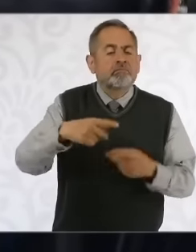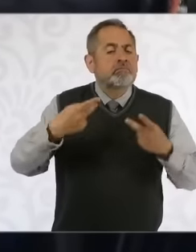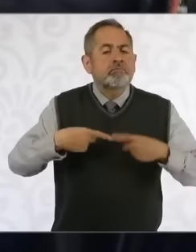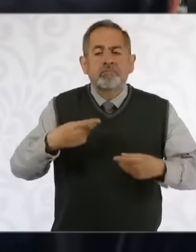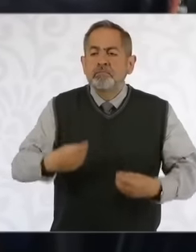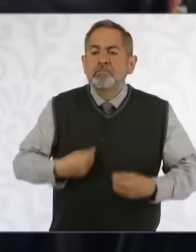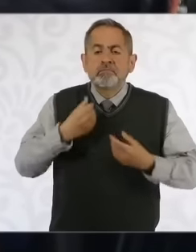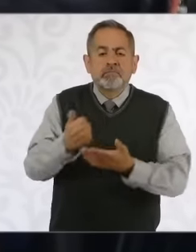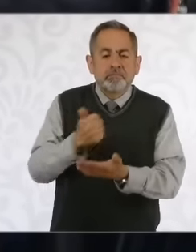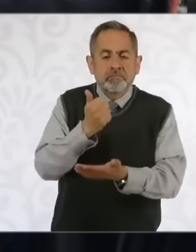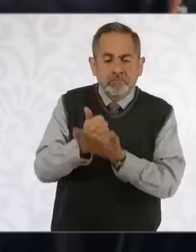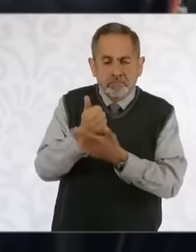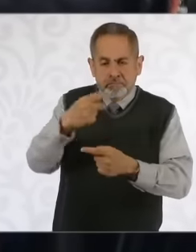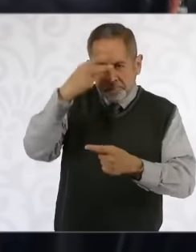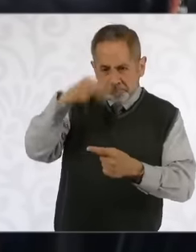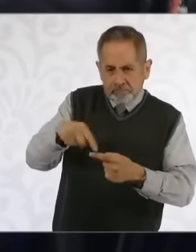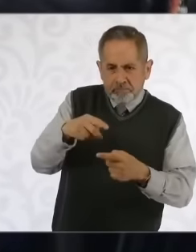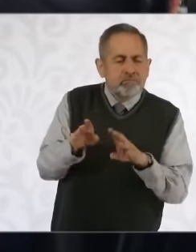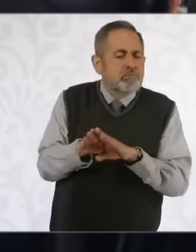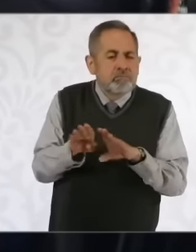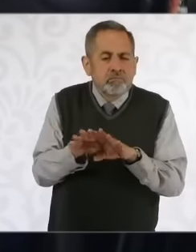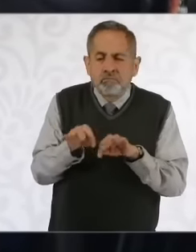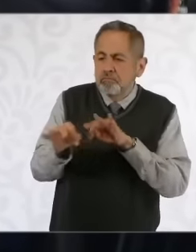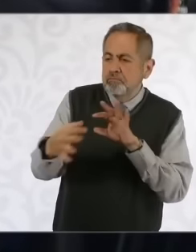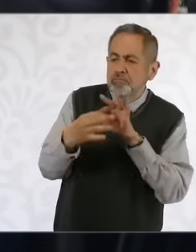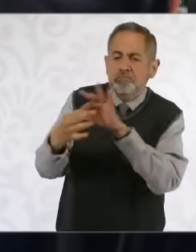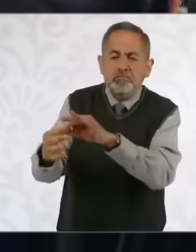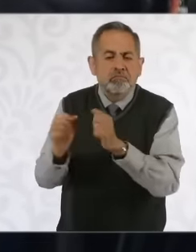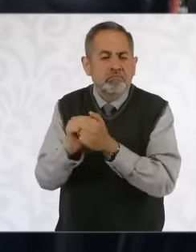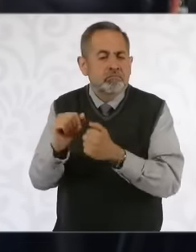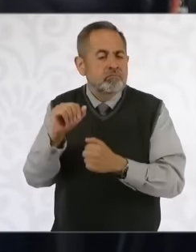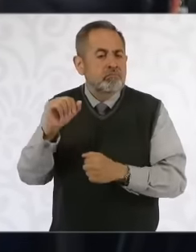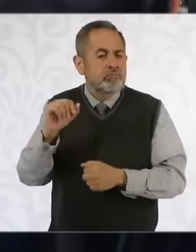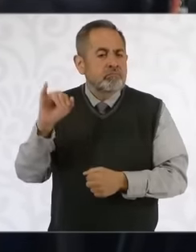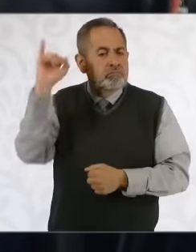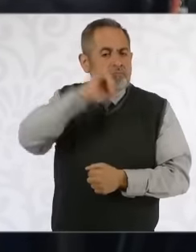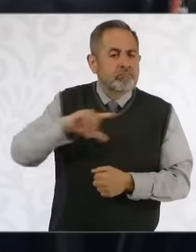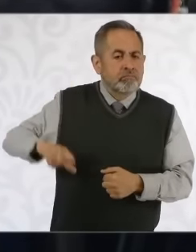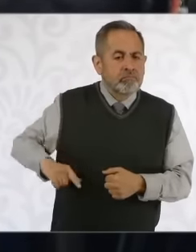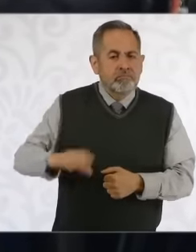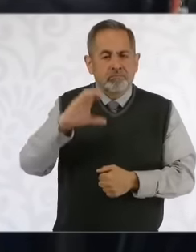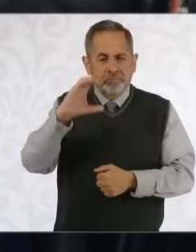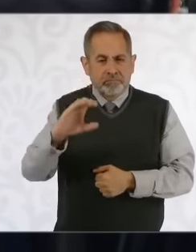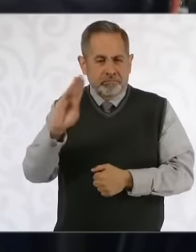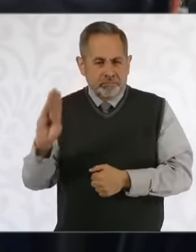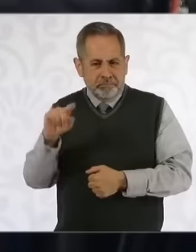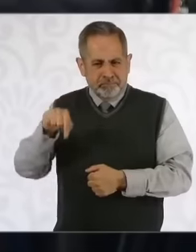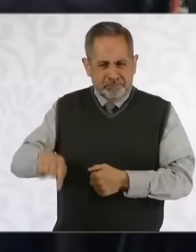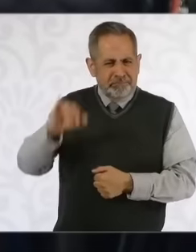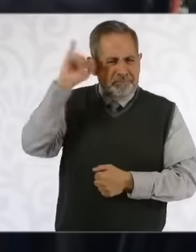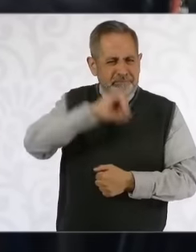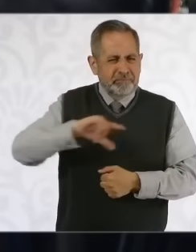how the work will be done with the head of government, Clara Brugada, who proposed the creation. in